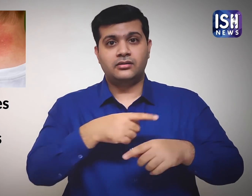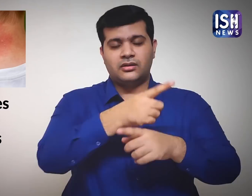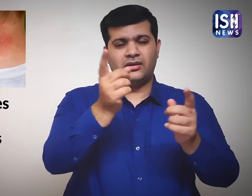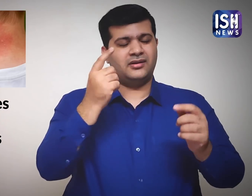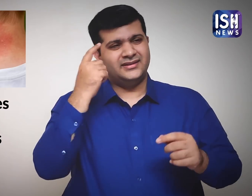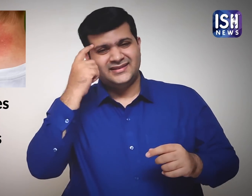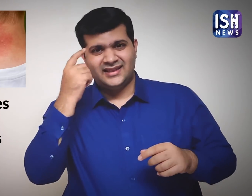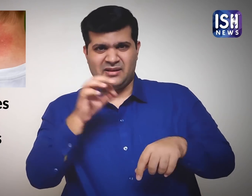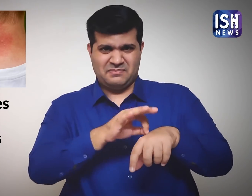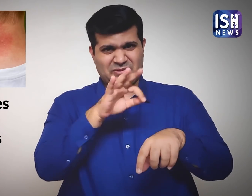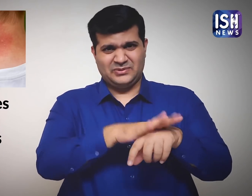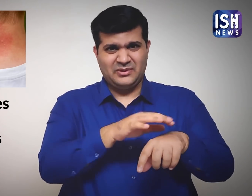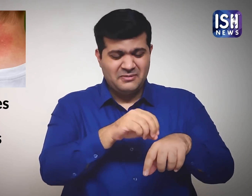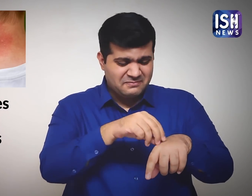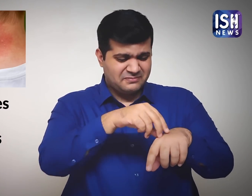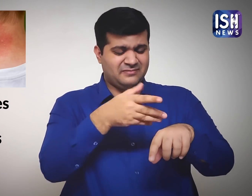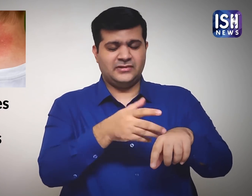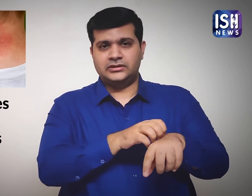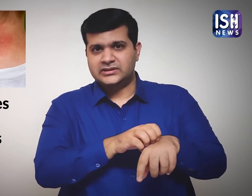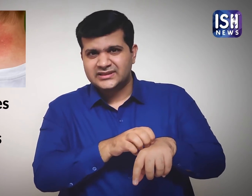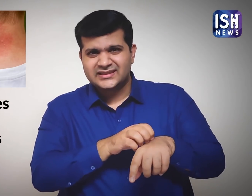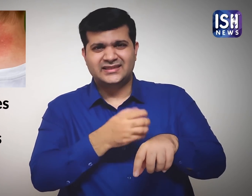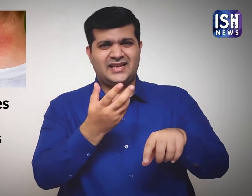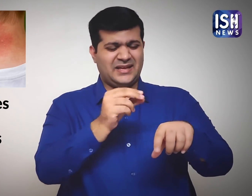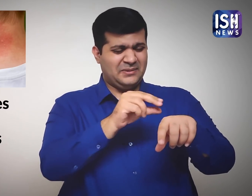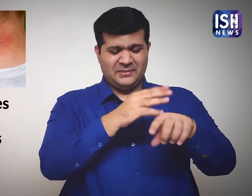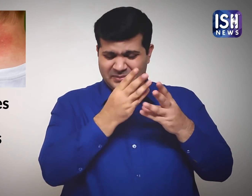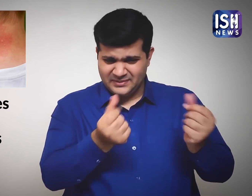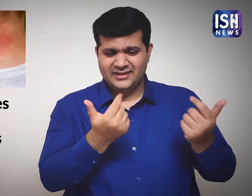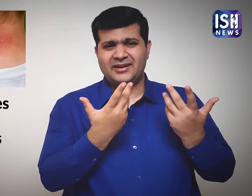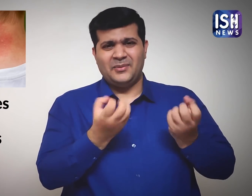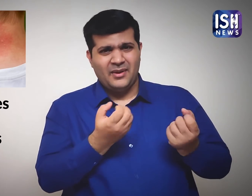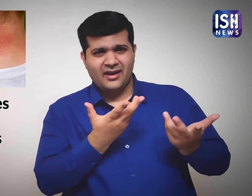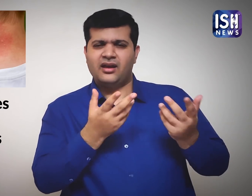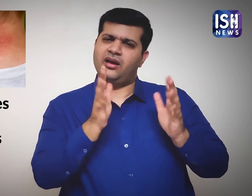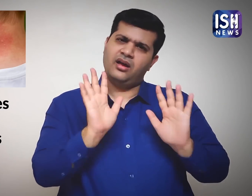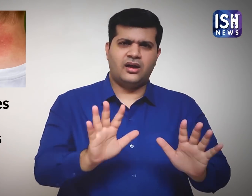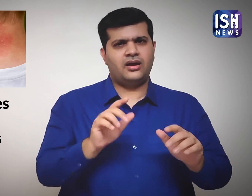But if you want some quick relief from the irritation,